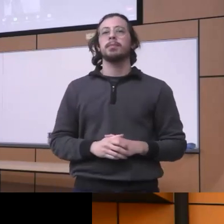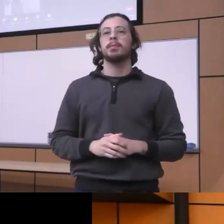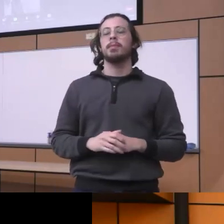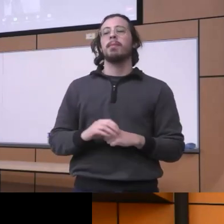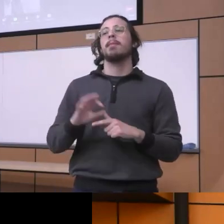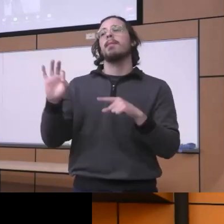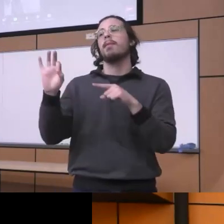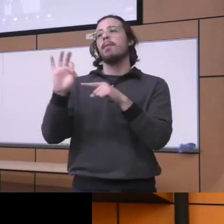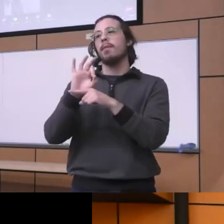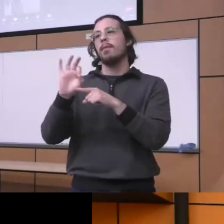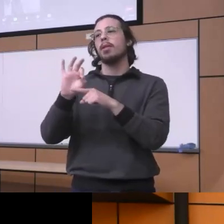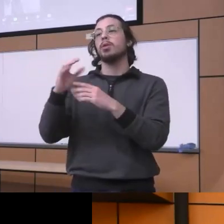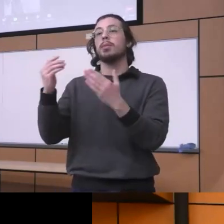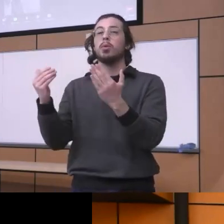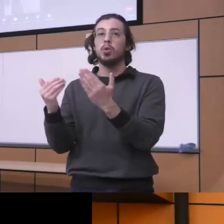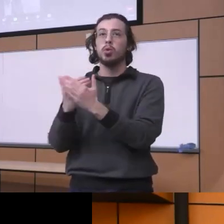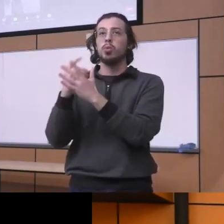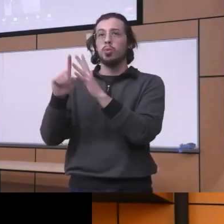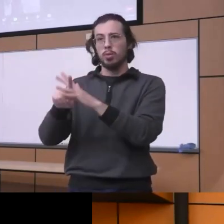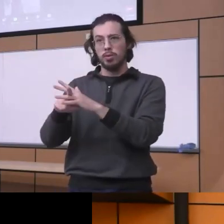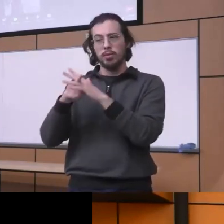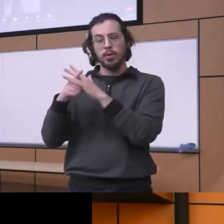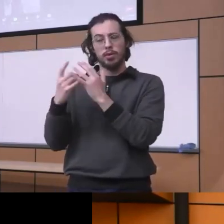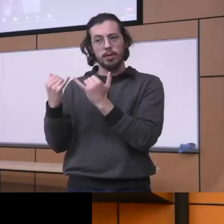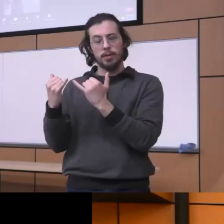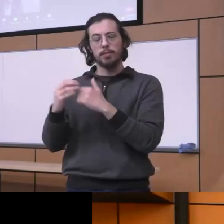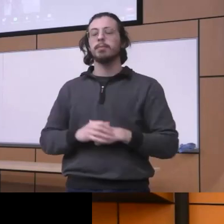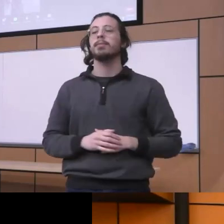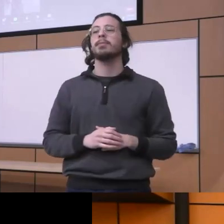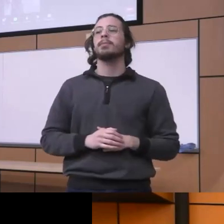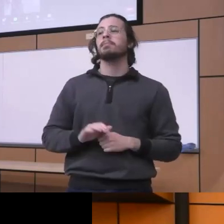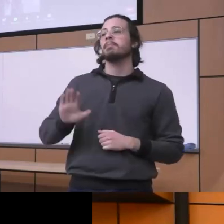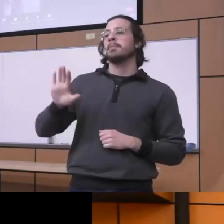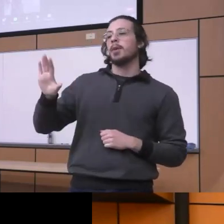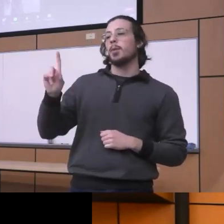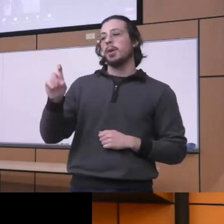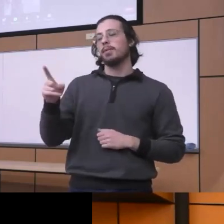is new and starting basically and her question is uh well first she says thank you for this